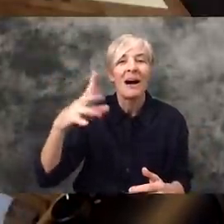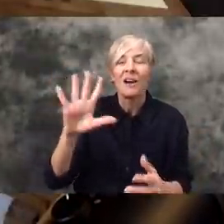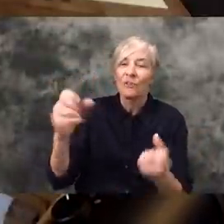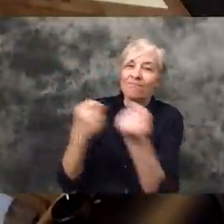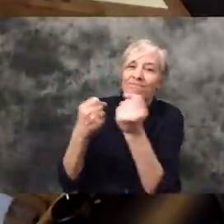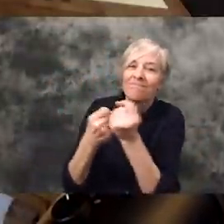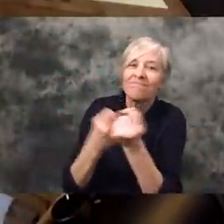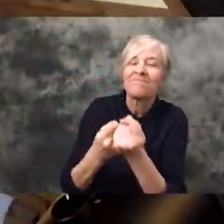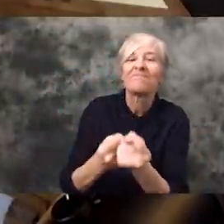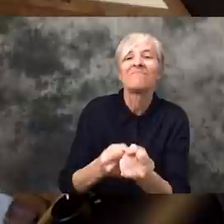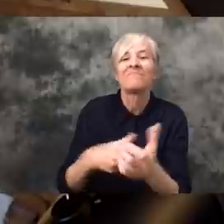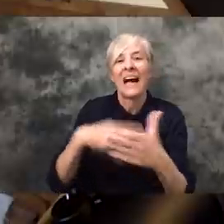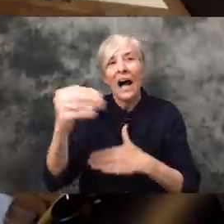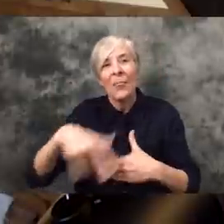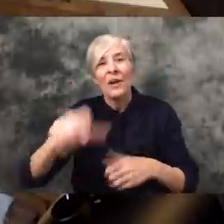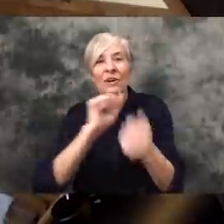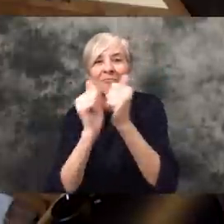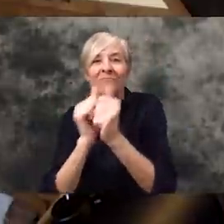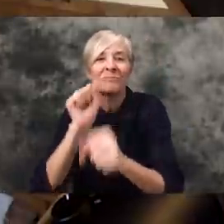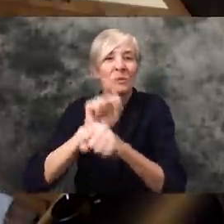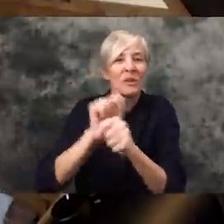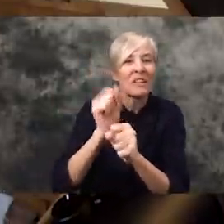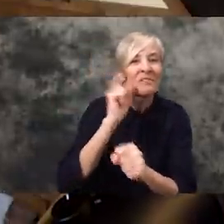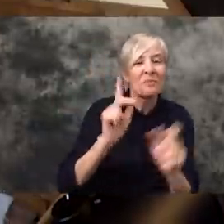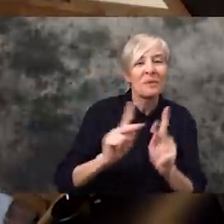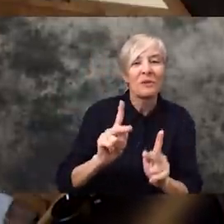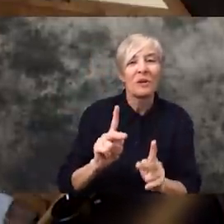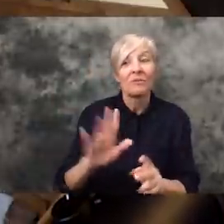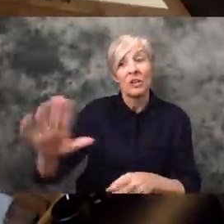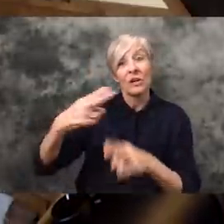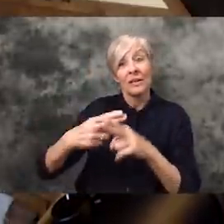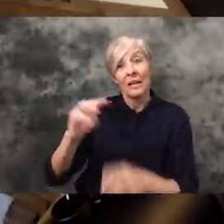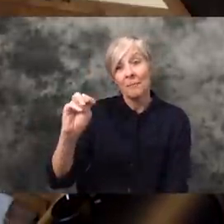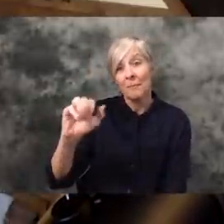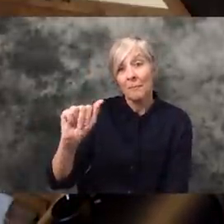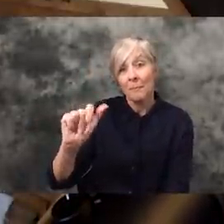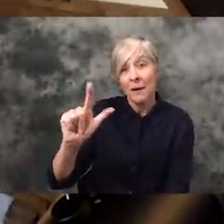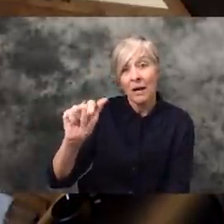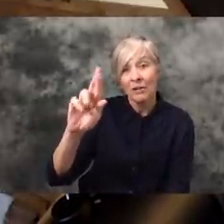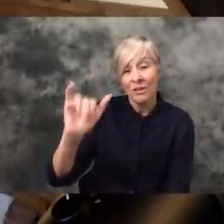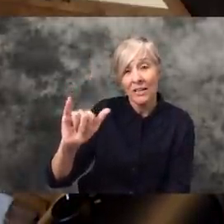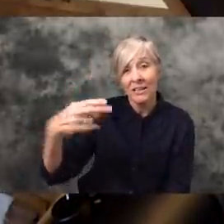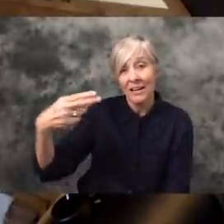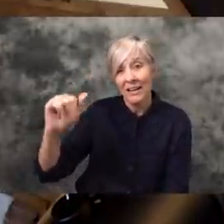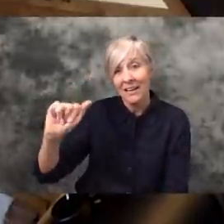Political Sector. But yeah, let's give Mallory Hagan a call and see what things